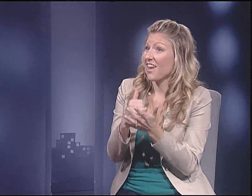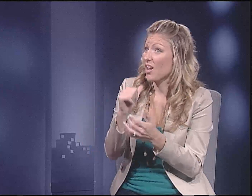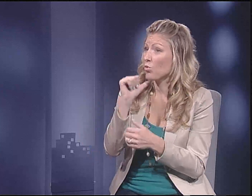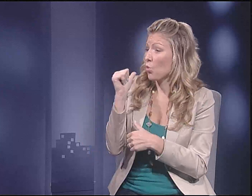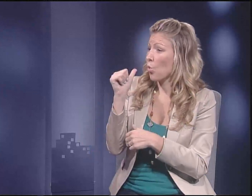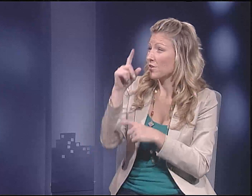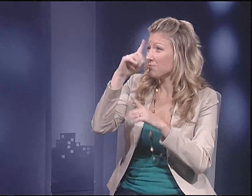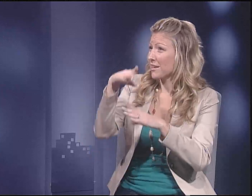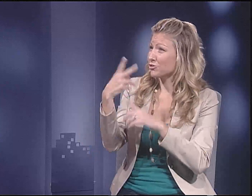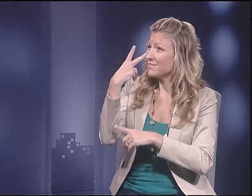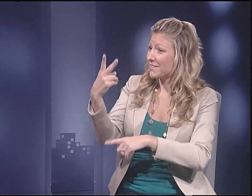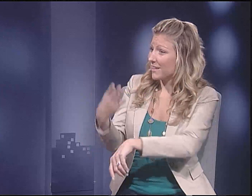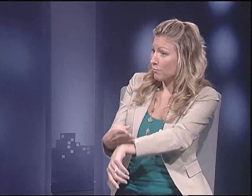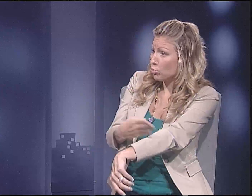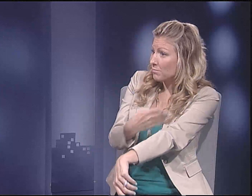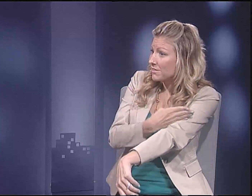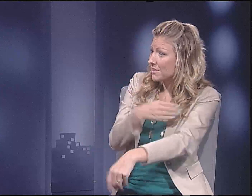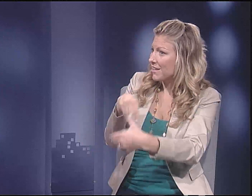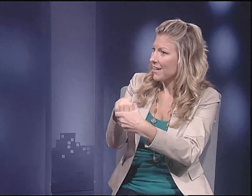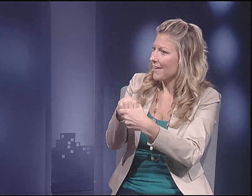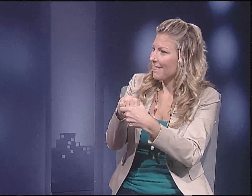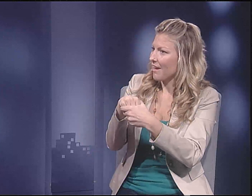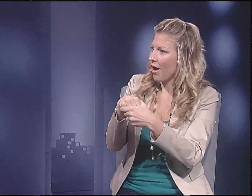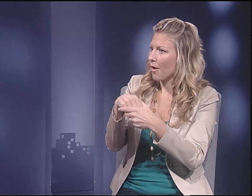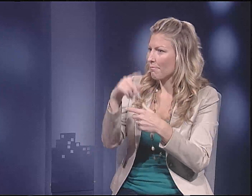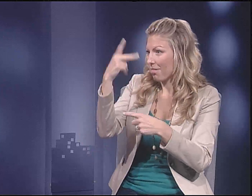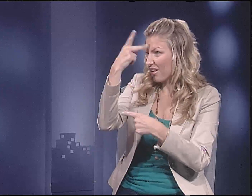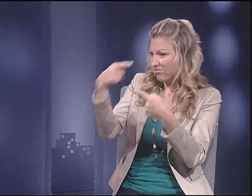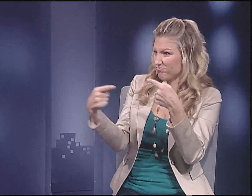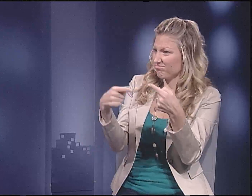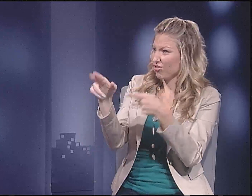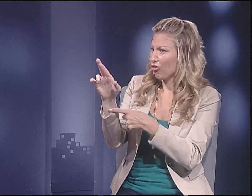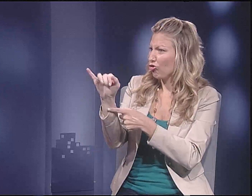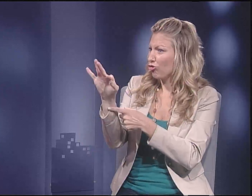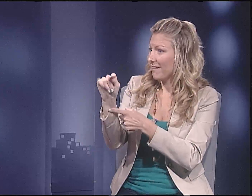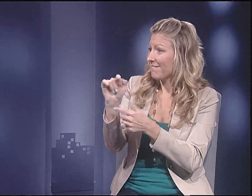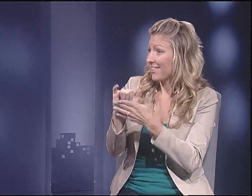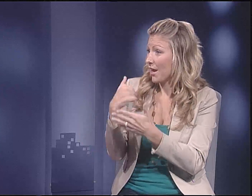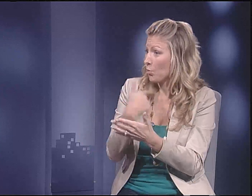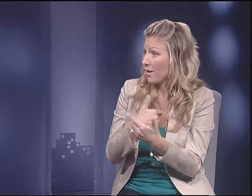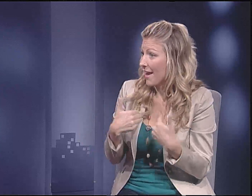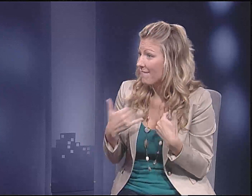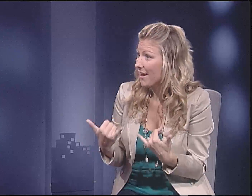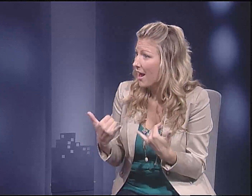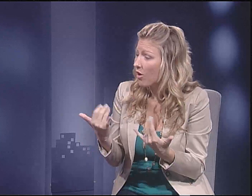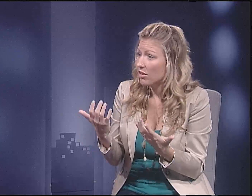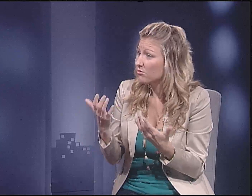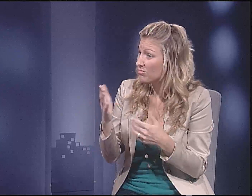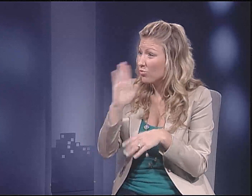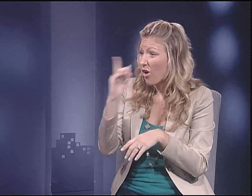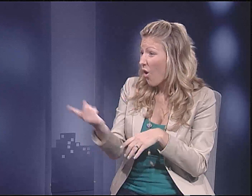So you're saying that you wouldn't expect to see improvements in that area, with the political risk that we have now?